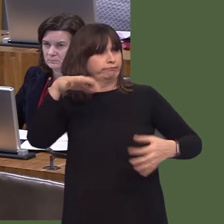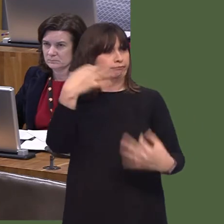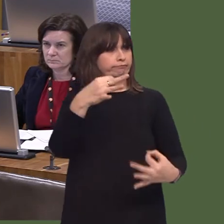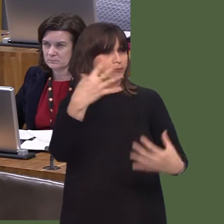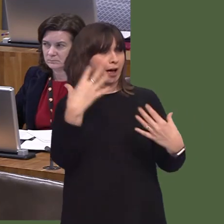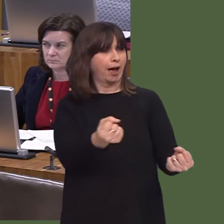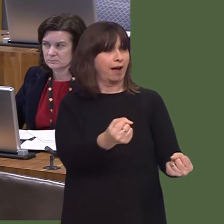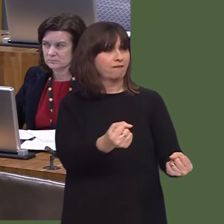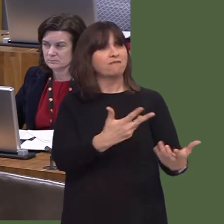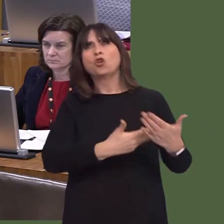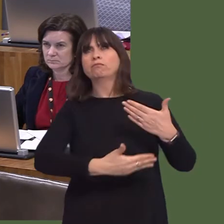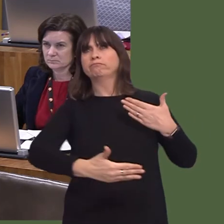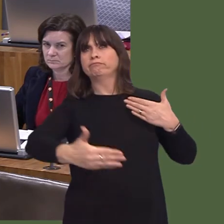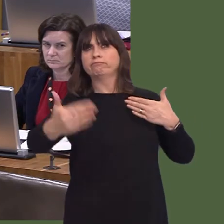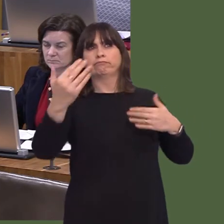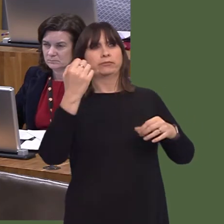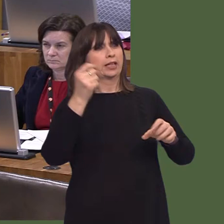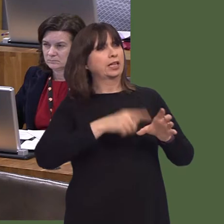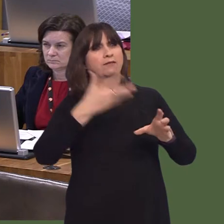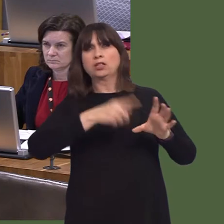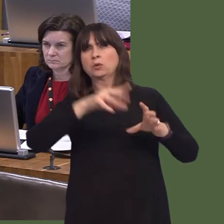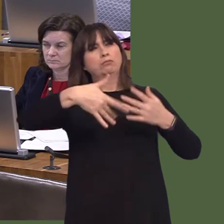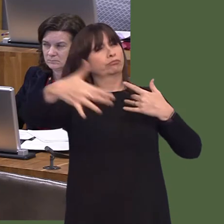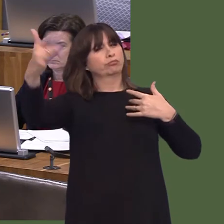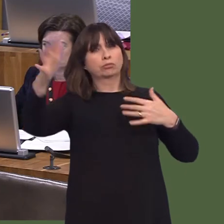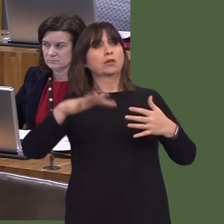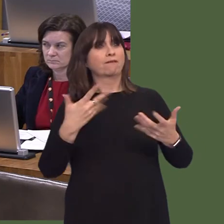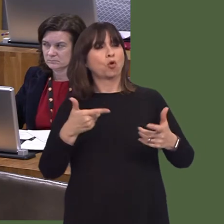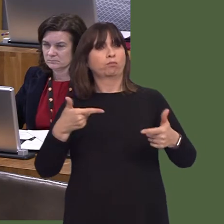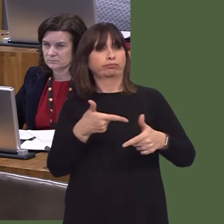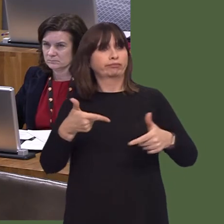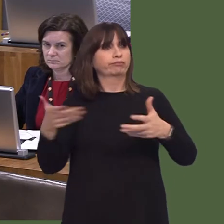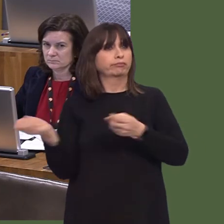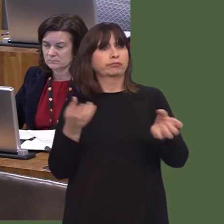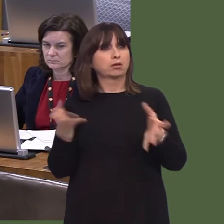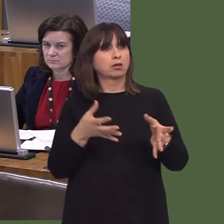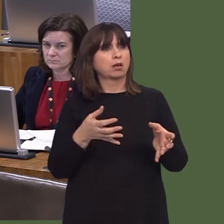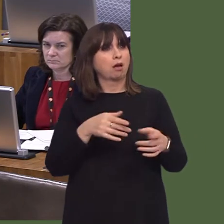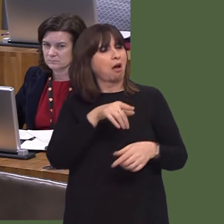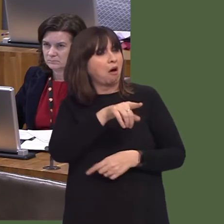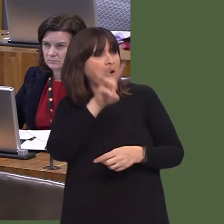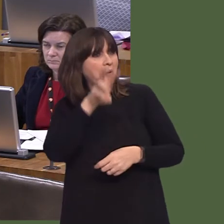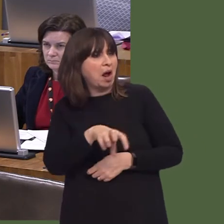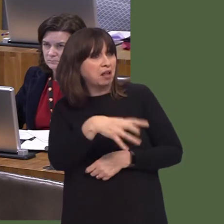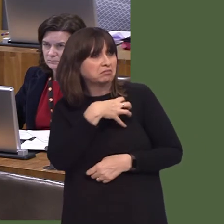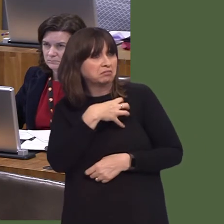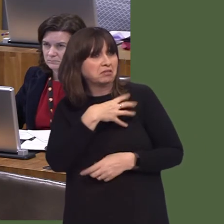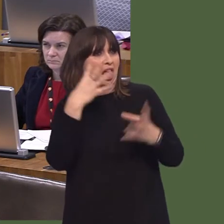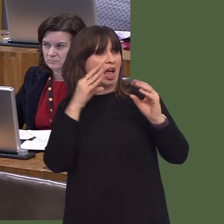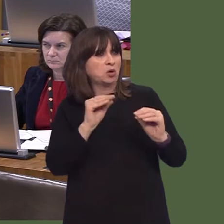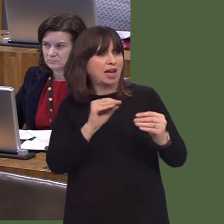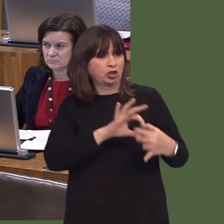May I pay tribute to her for the work that she has done in order to ensure that people